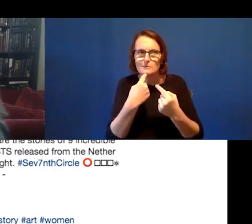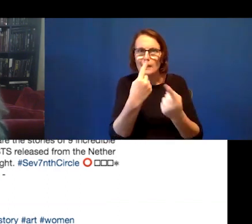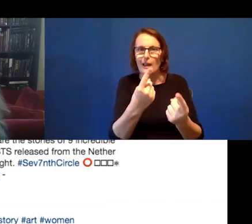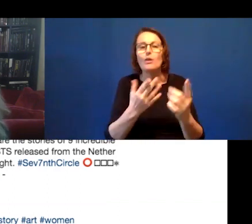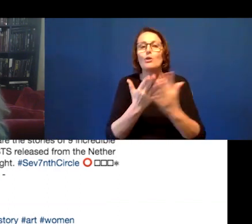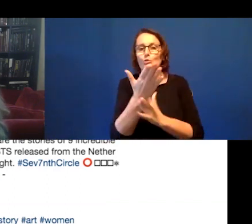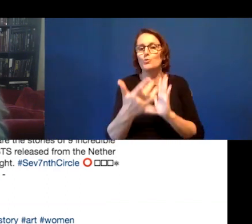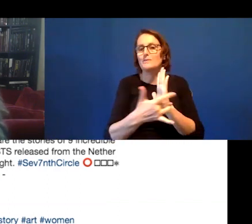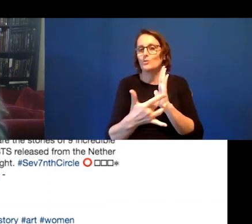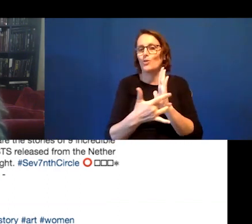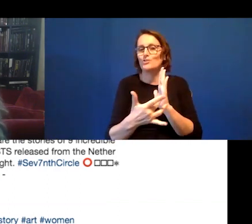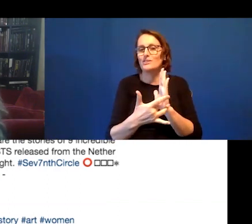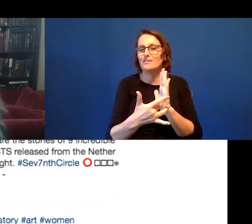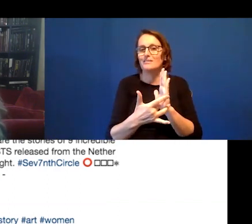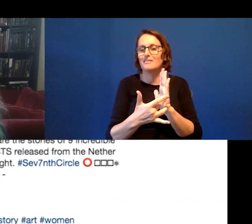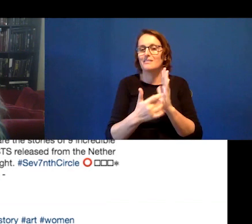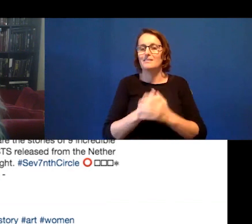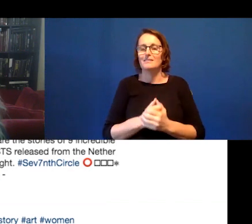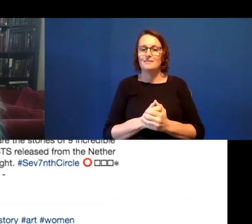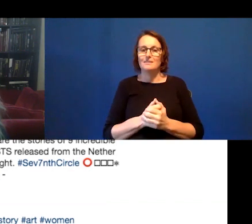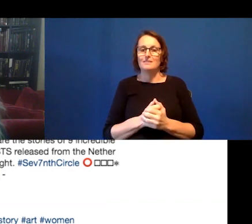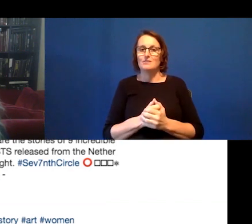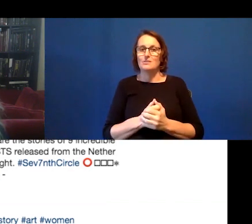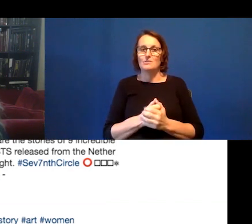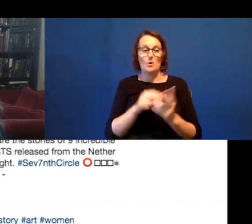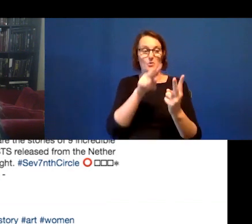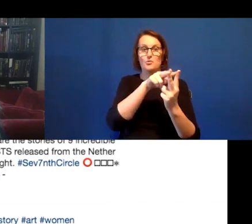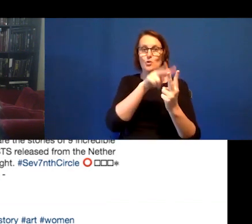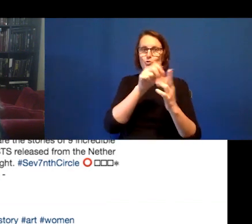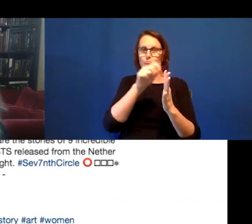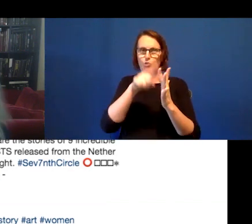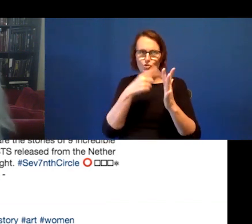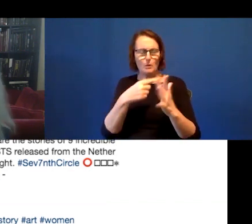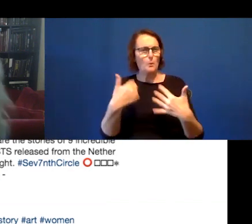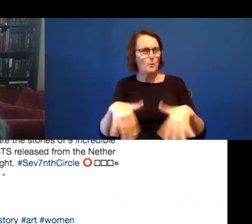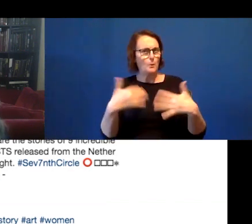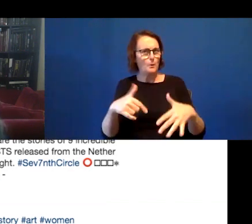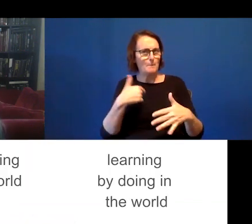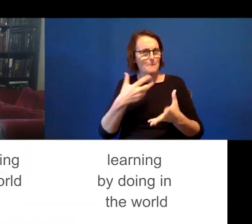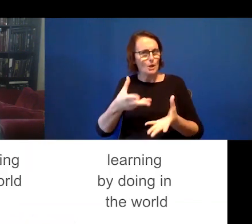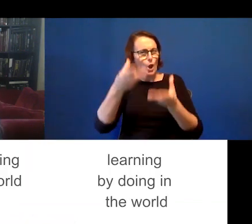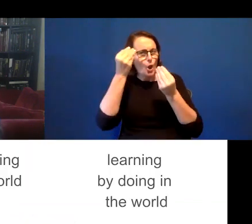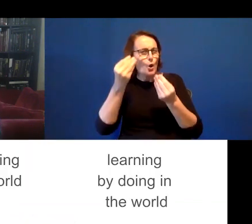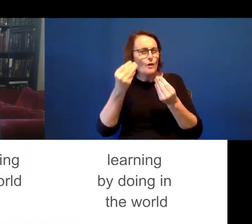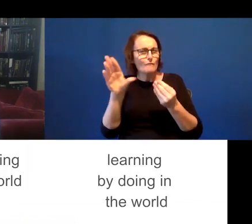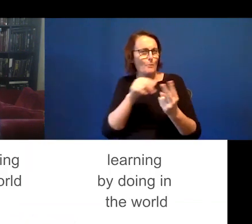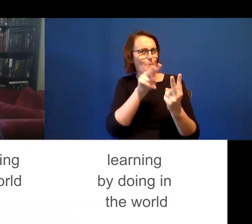projects that I learnt the kind of connectivity that resonates with me. I will share some quick points here.